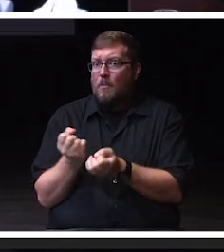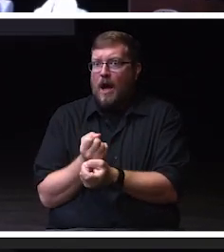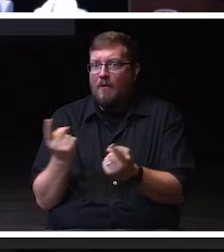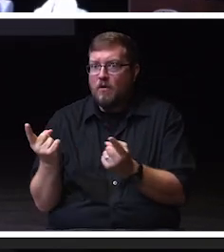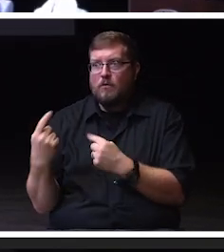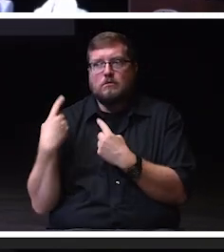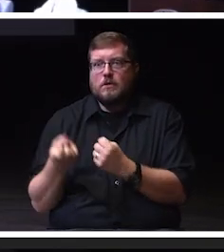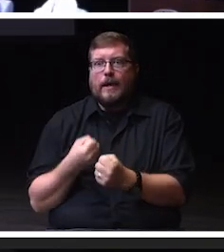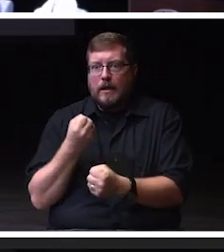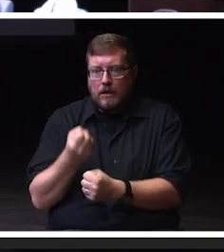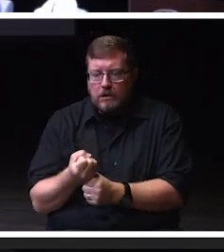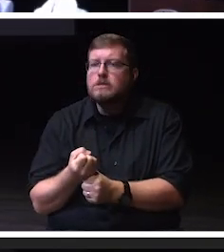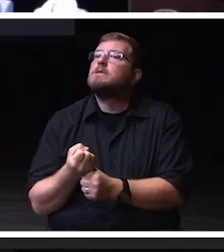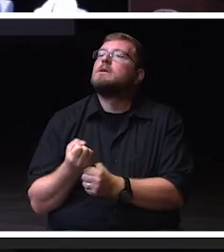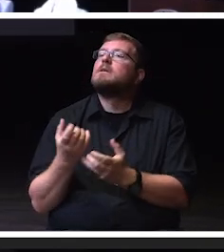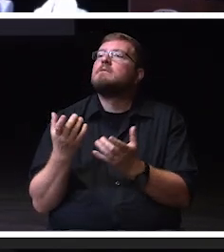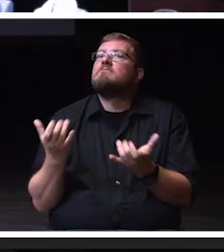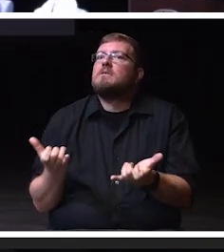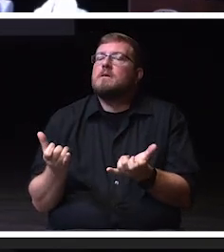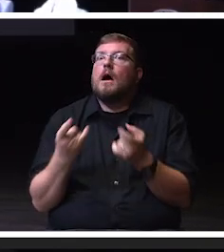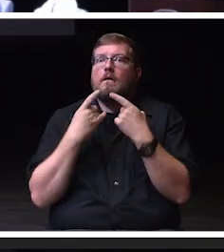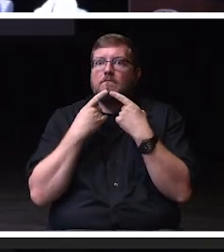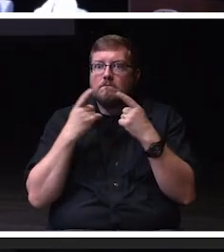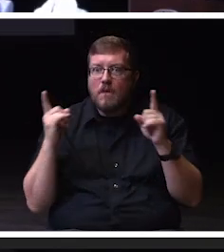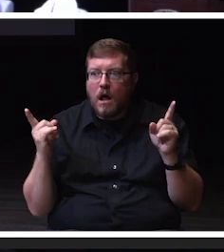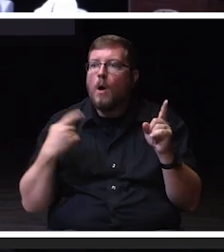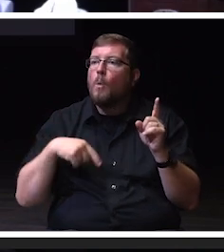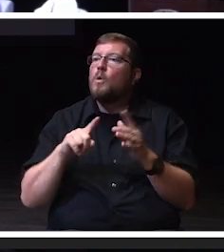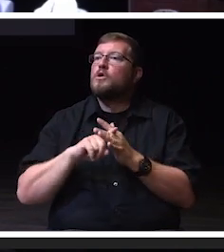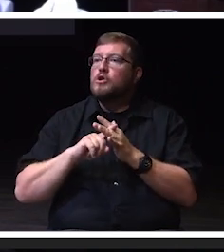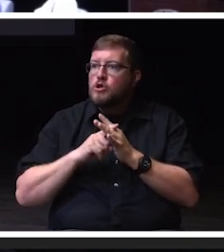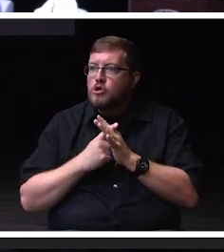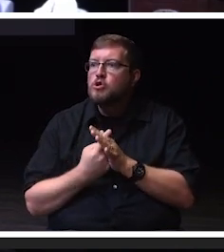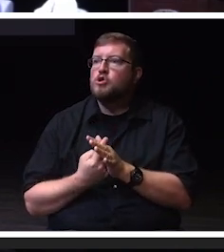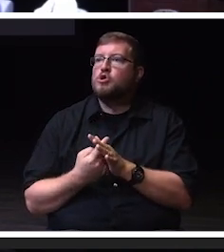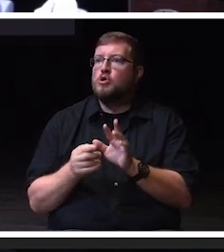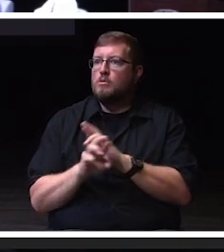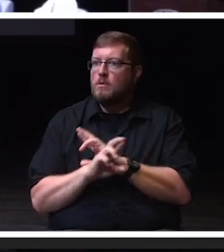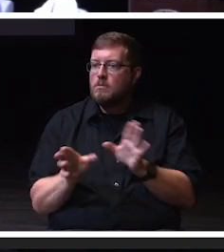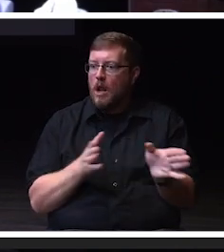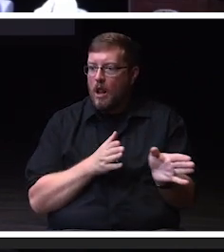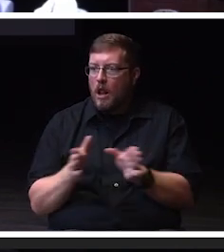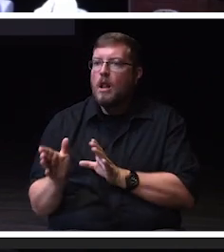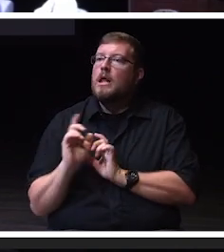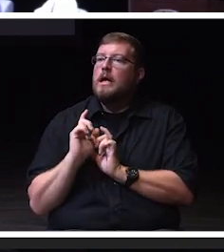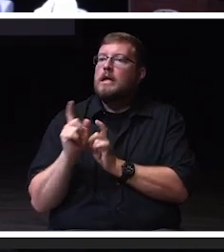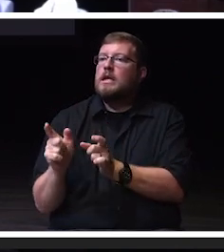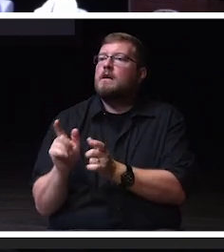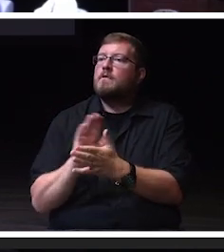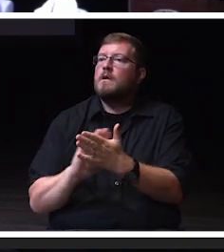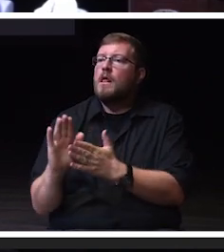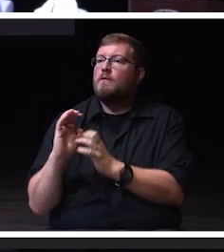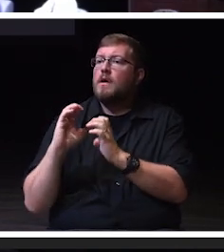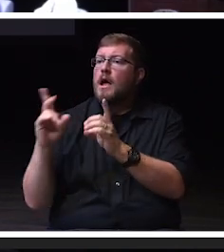that we are finally going to begin preparations to give the College of Education and Professional Studies